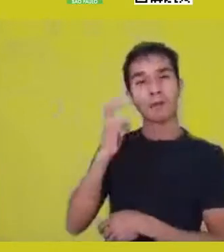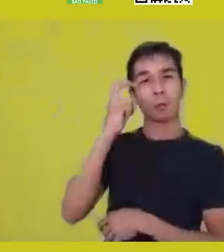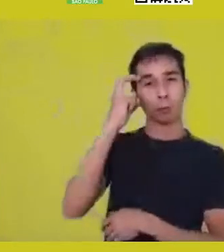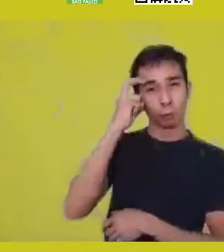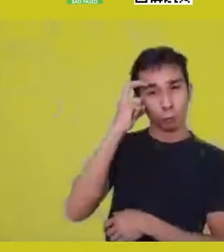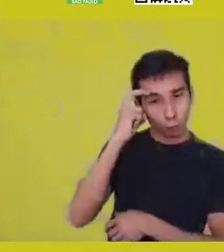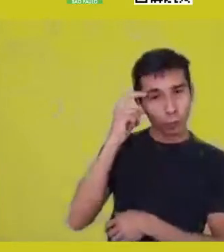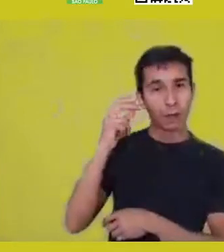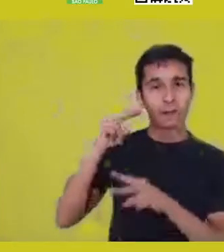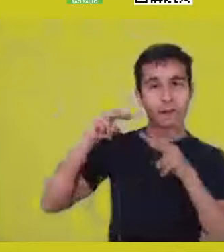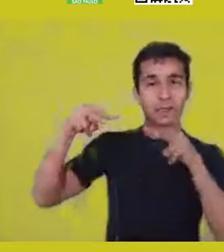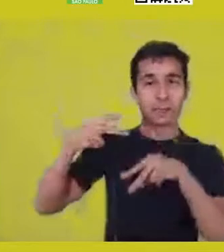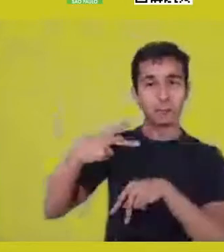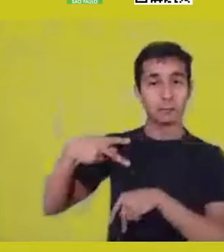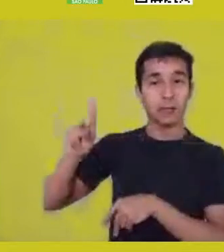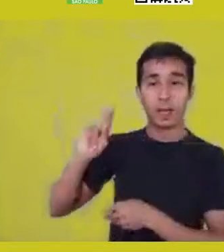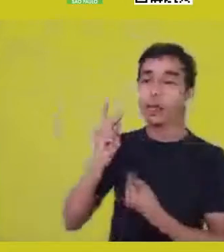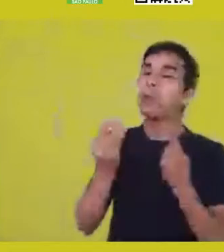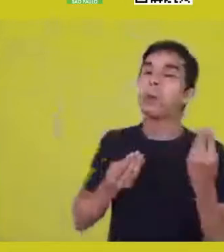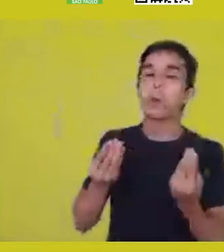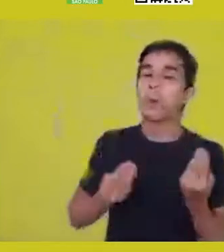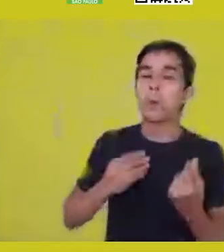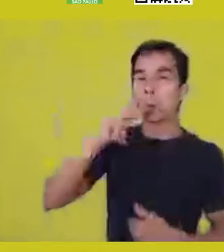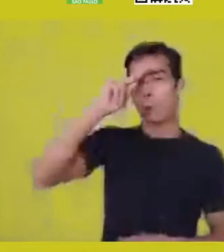the notion of autonomy and freedom.